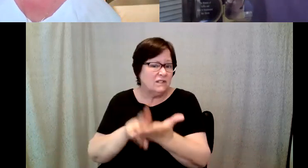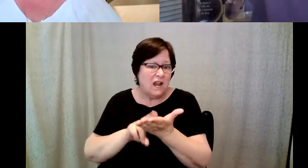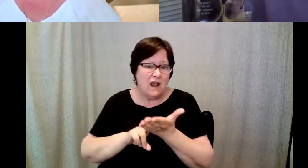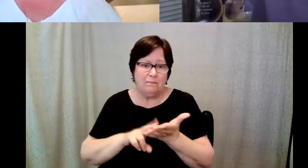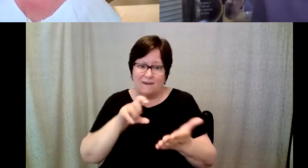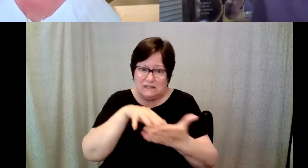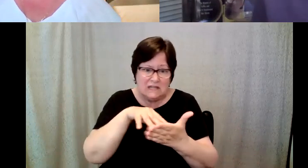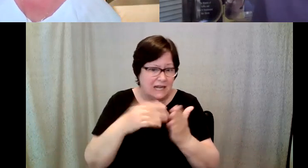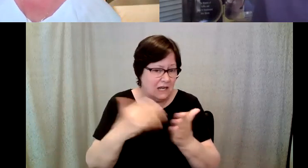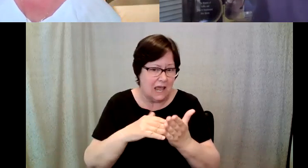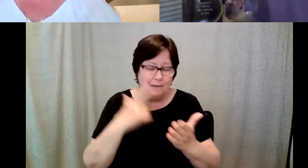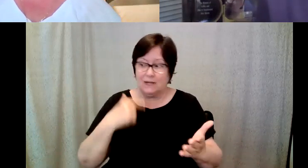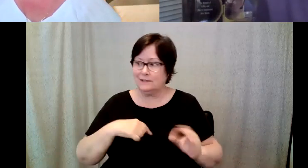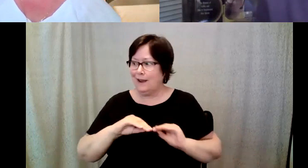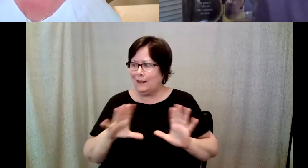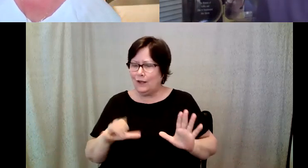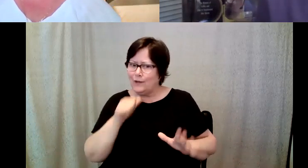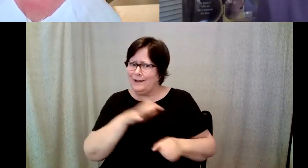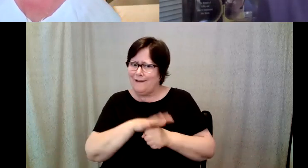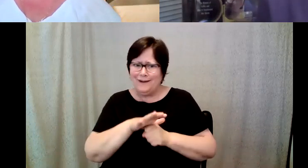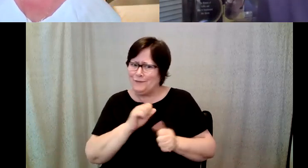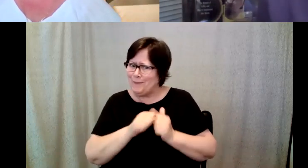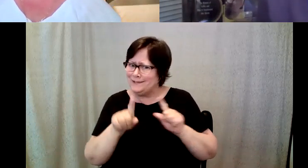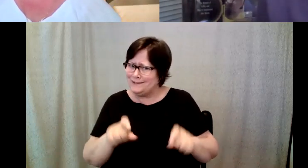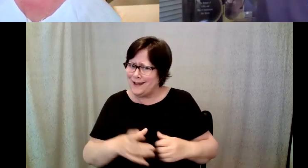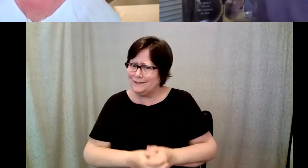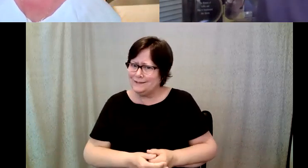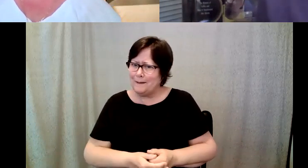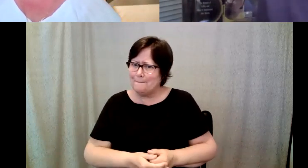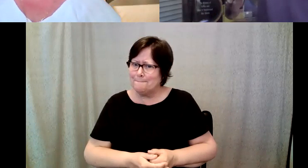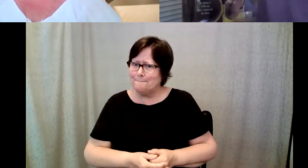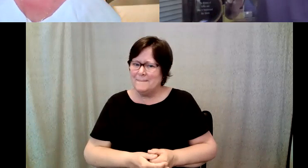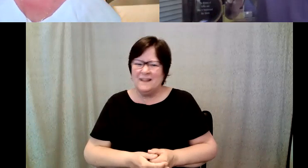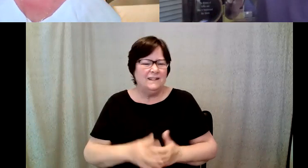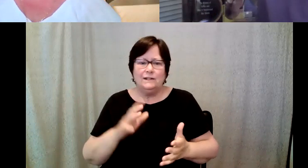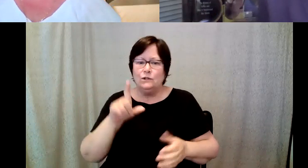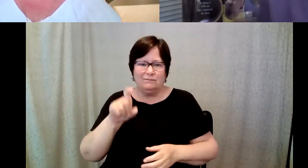again because I clearly didn't have enough to pass the test just to get a 90 to pass the test and.